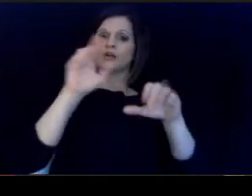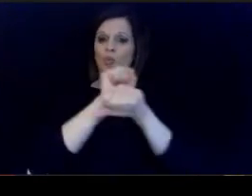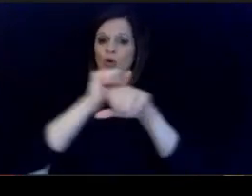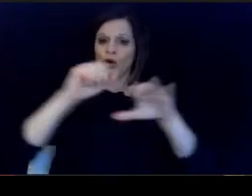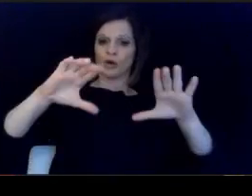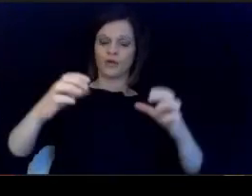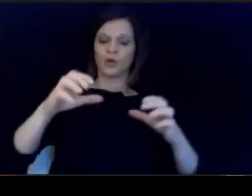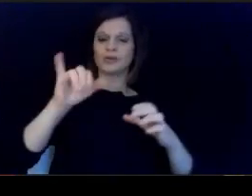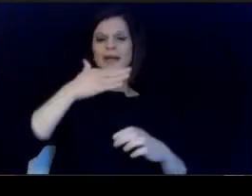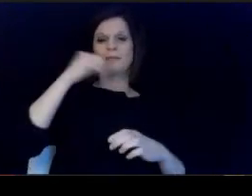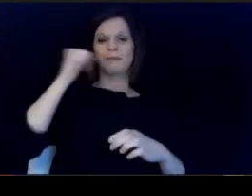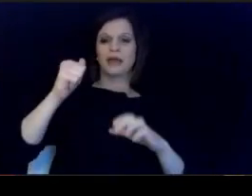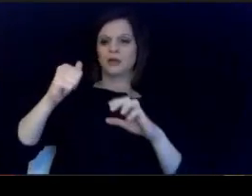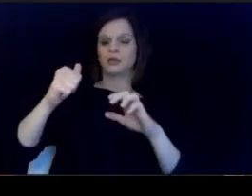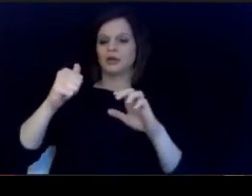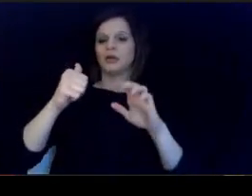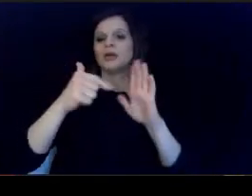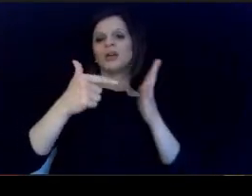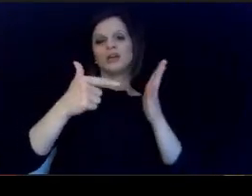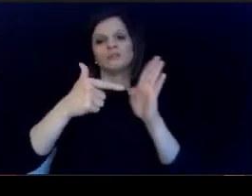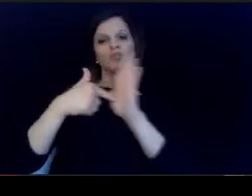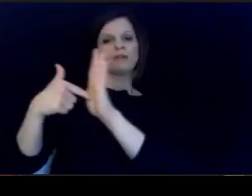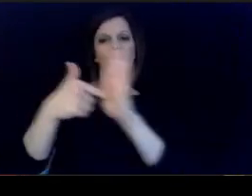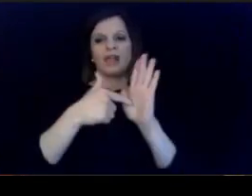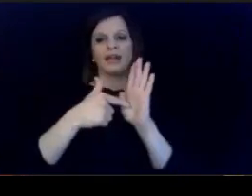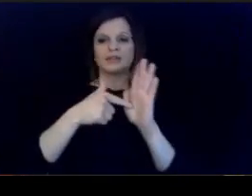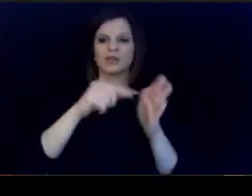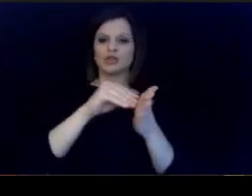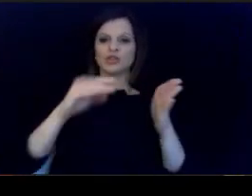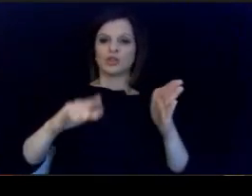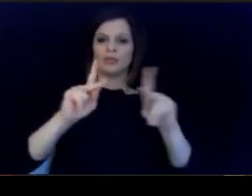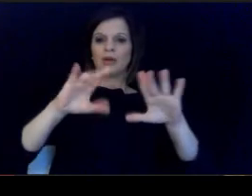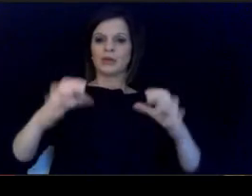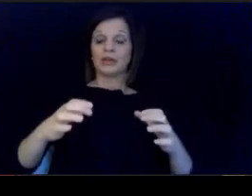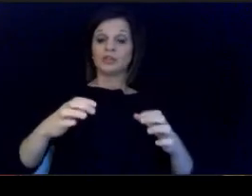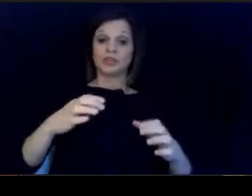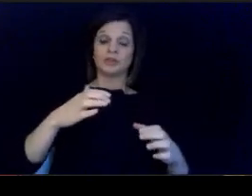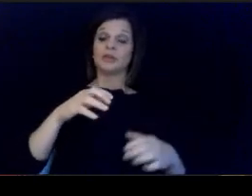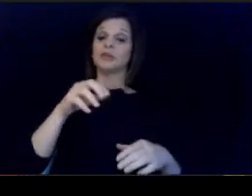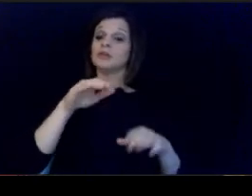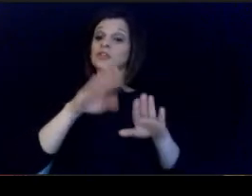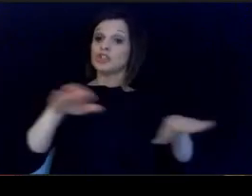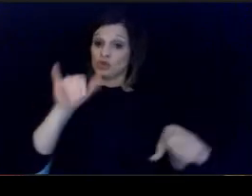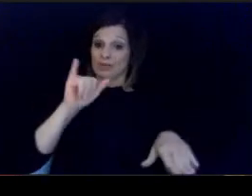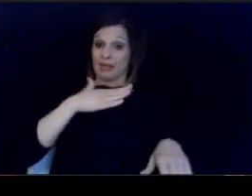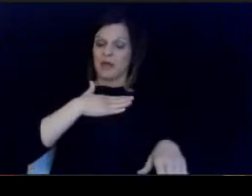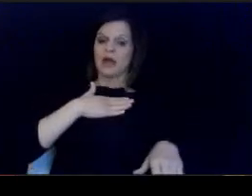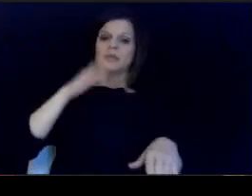our student population. It allows children like mine. to learn from leaders that don't look like them. Leaders who.